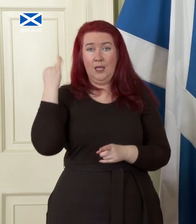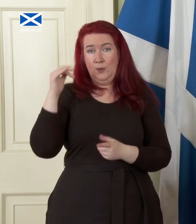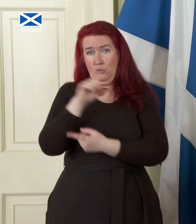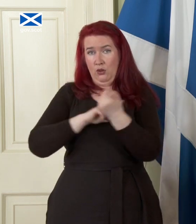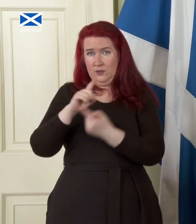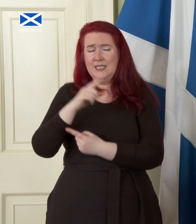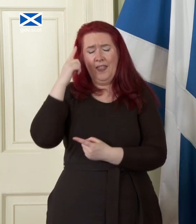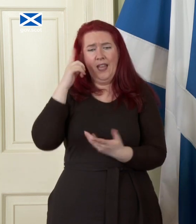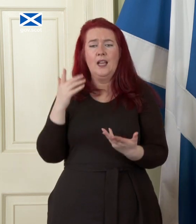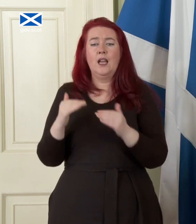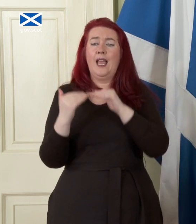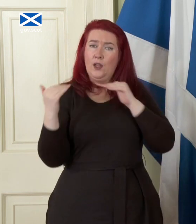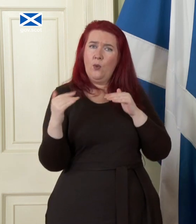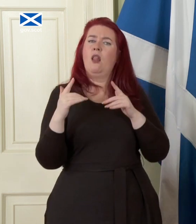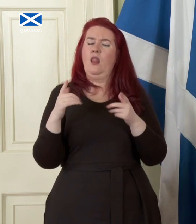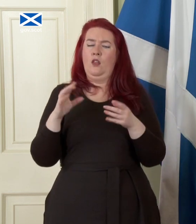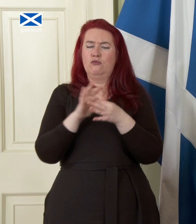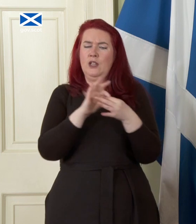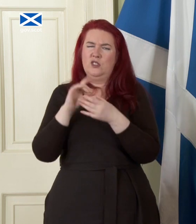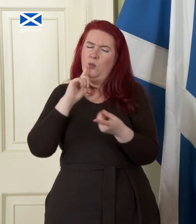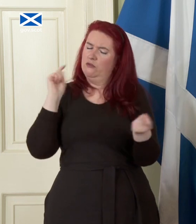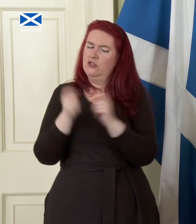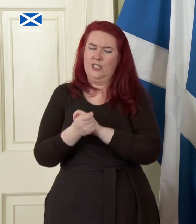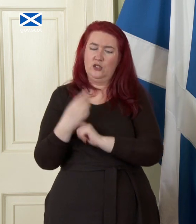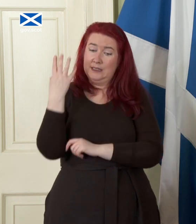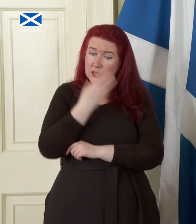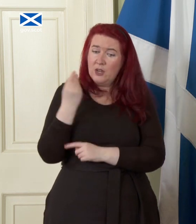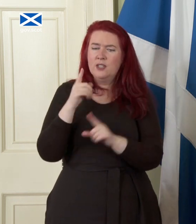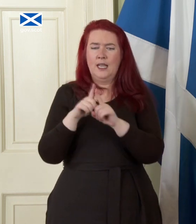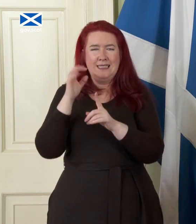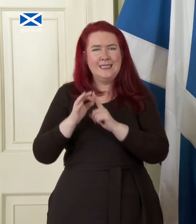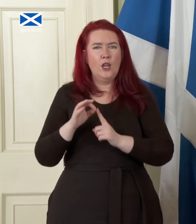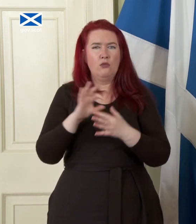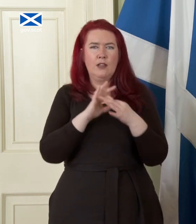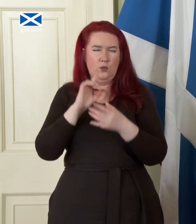transforms the the relationship both in spirit and um in detail and you know